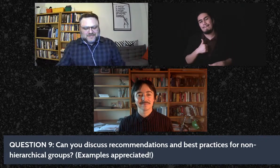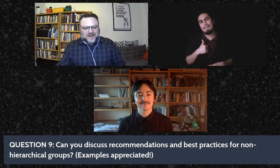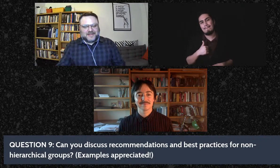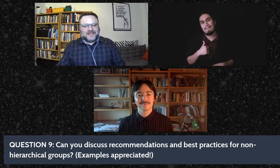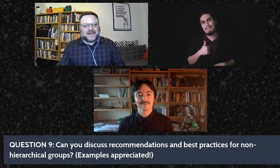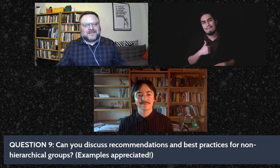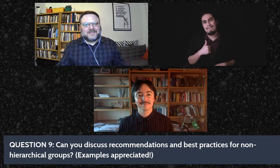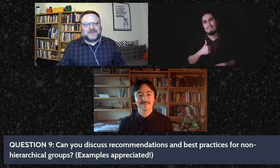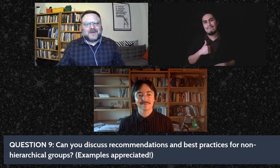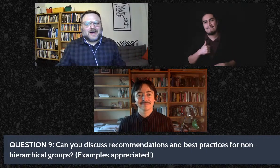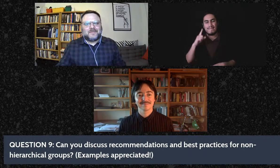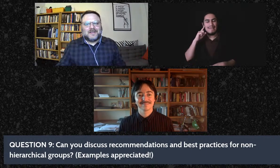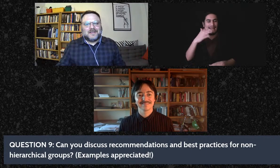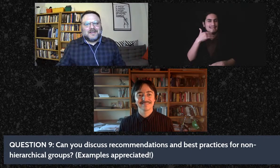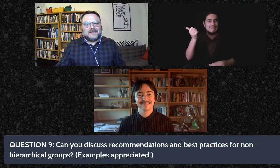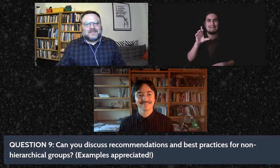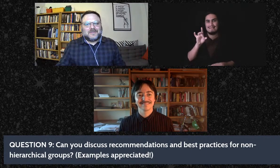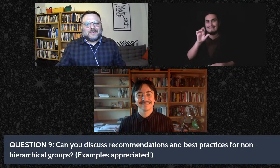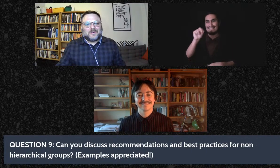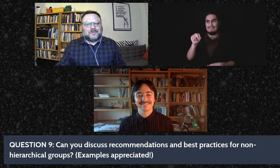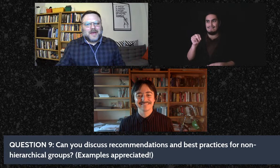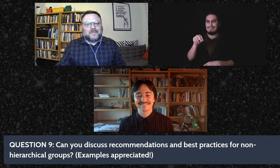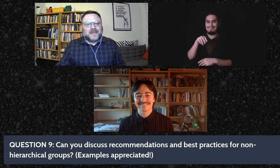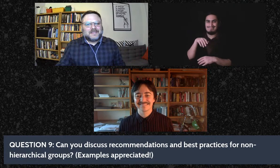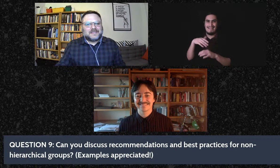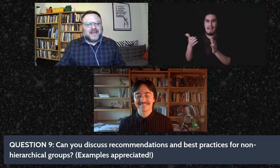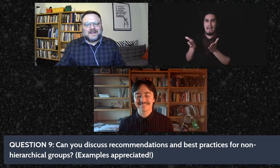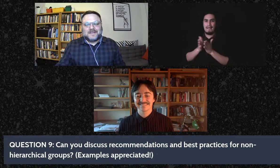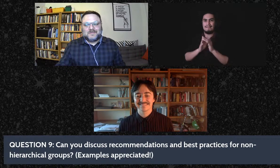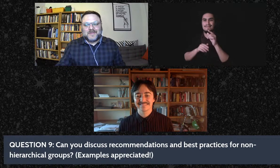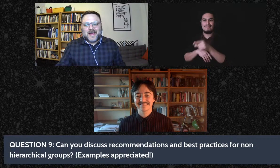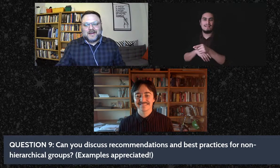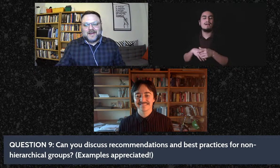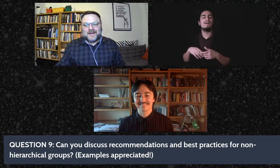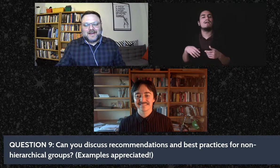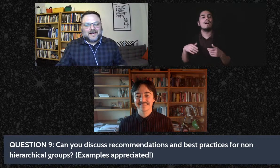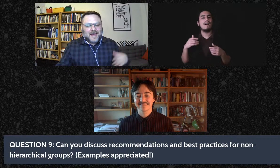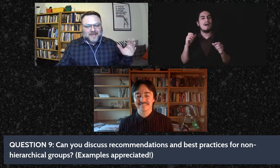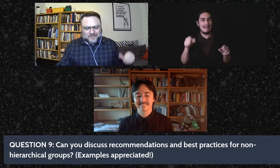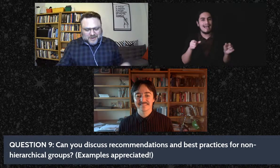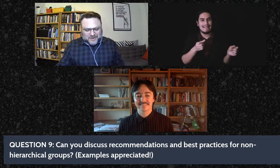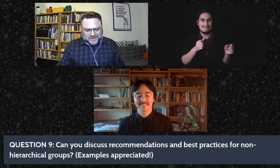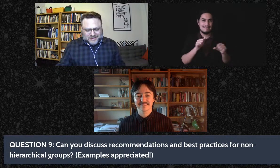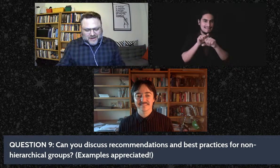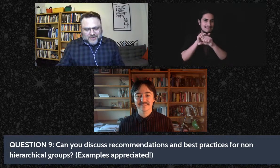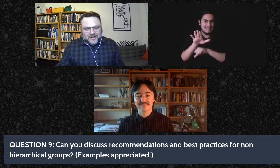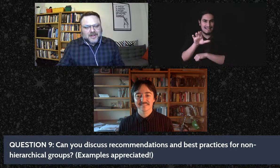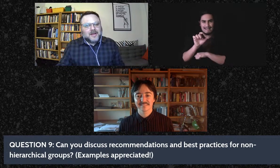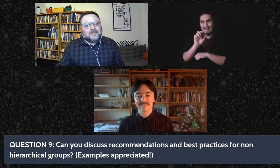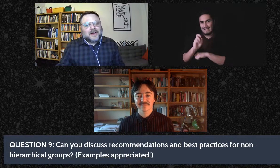and find a link to-to my piece and put that in here and have that be put in the chat as well.